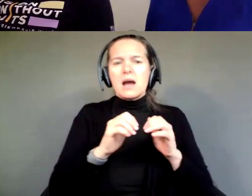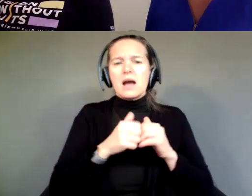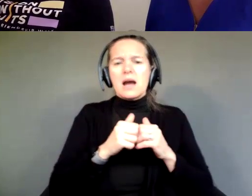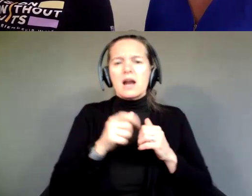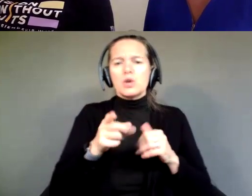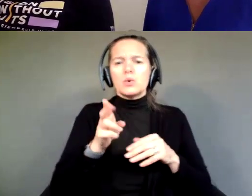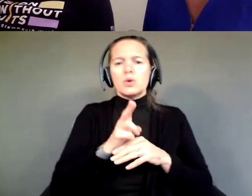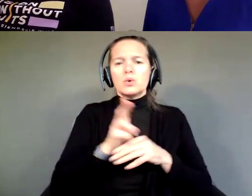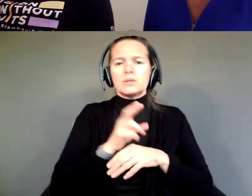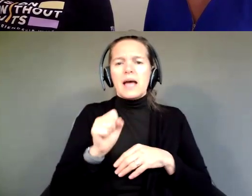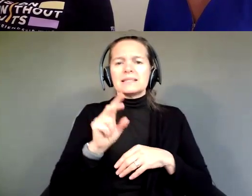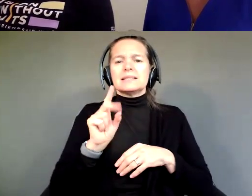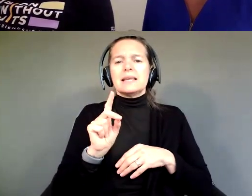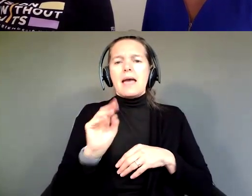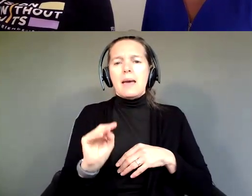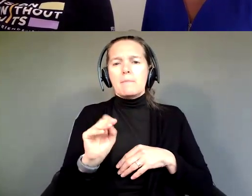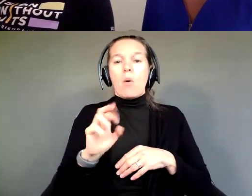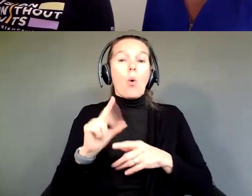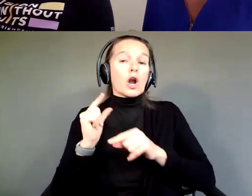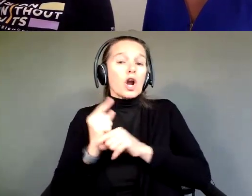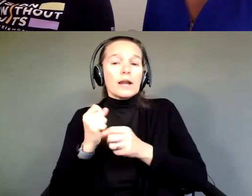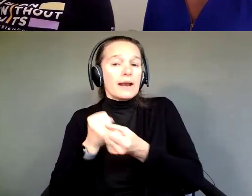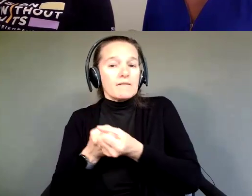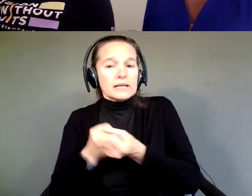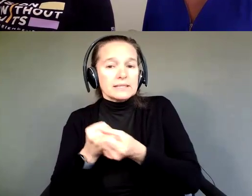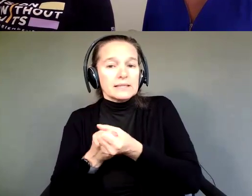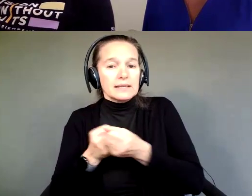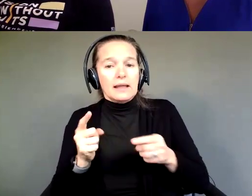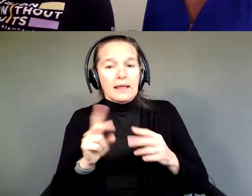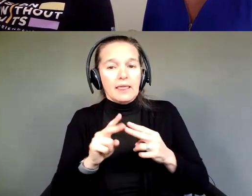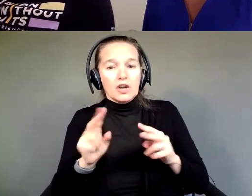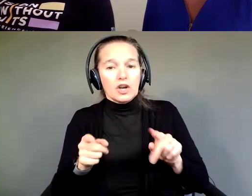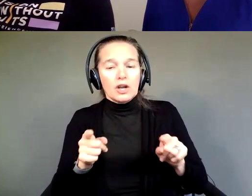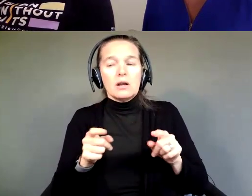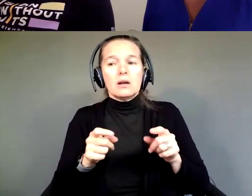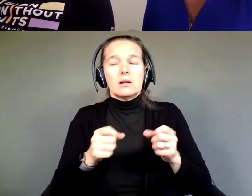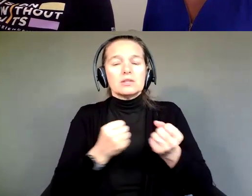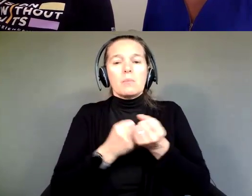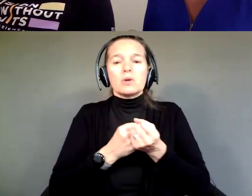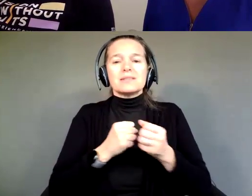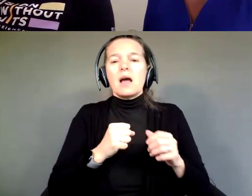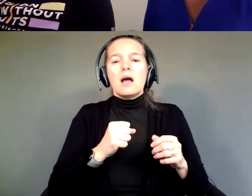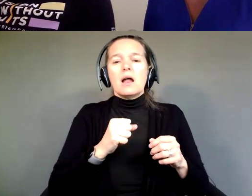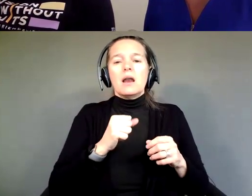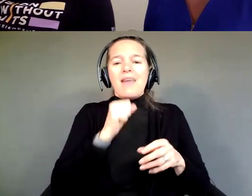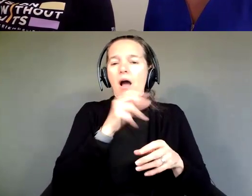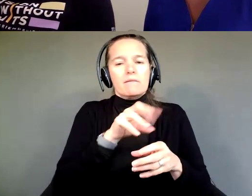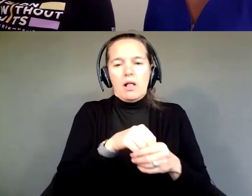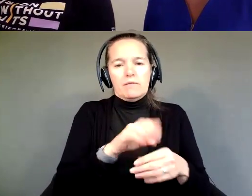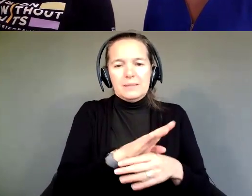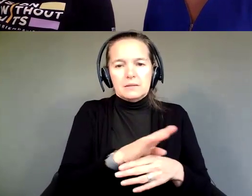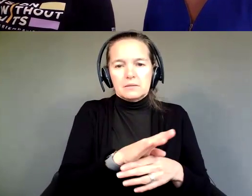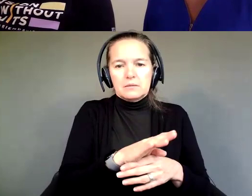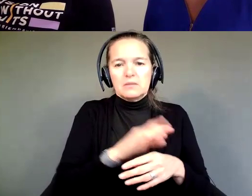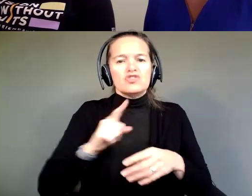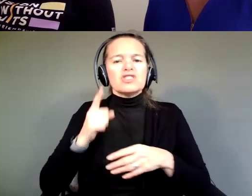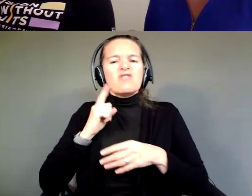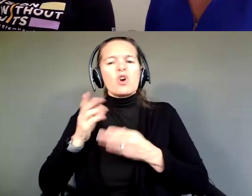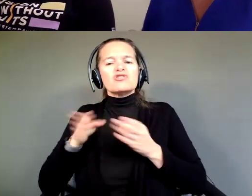Making or Guardian Advocacy supports outside of your business, so just general life decisions.